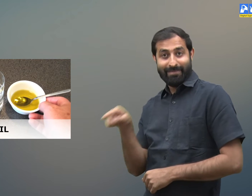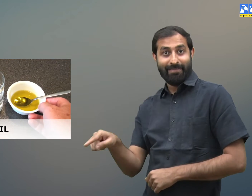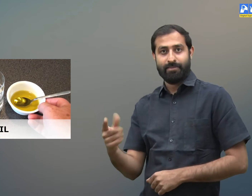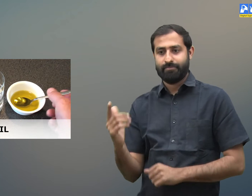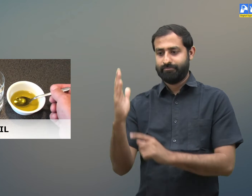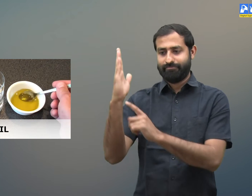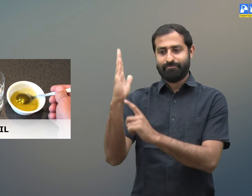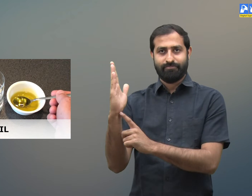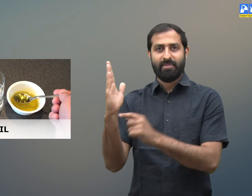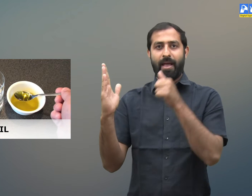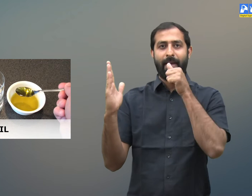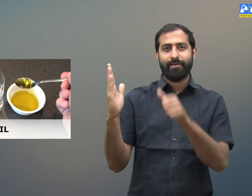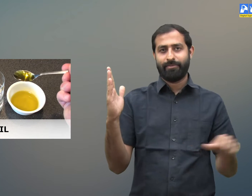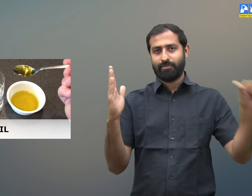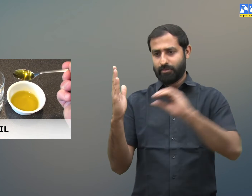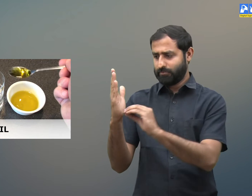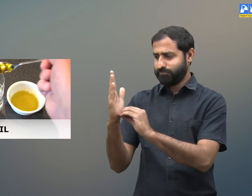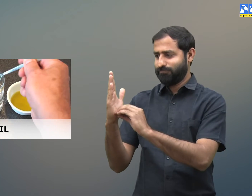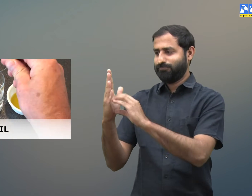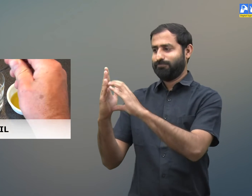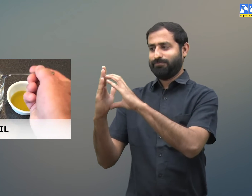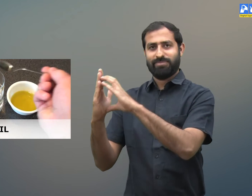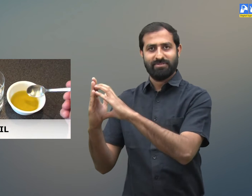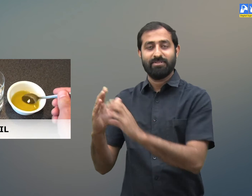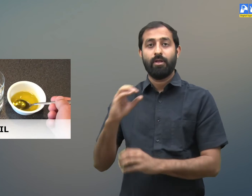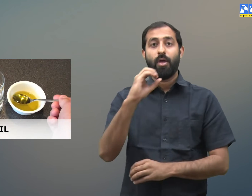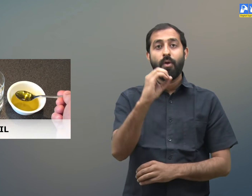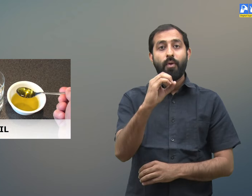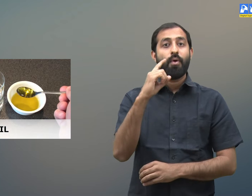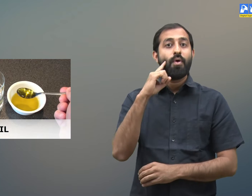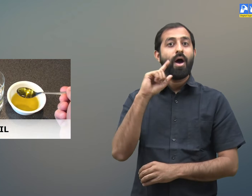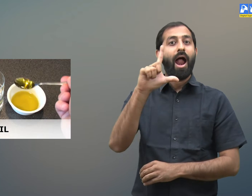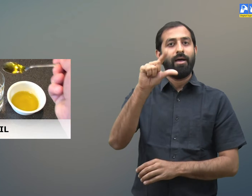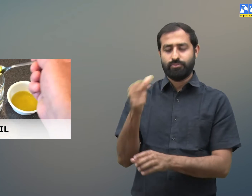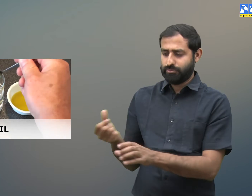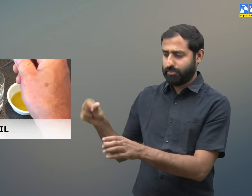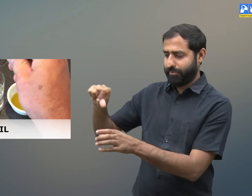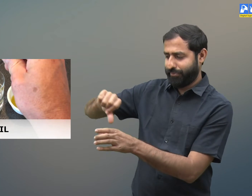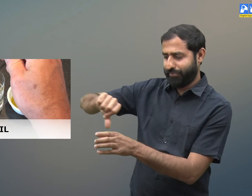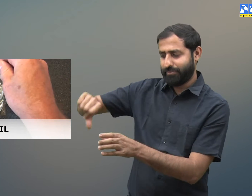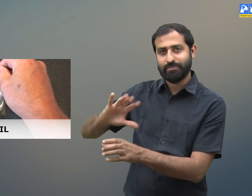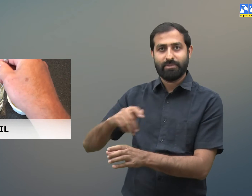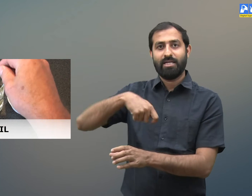Now take another glass and put some oil and water in that glass.